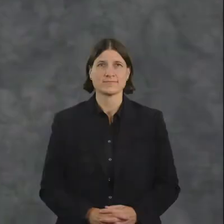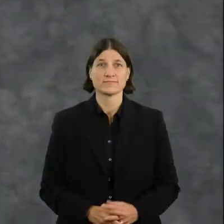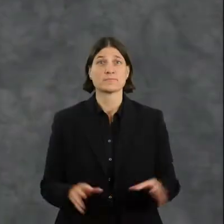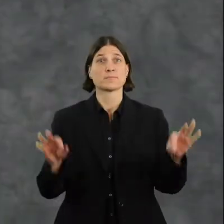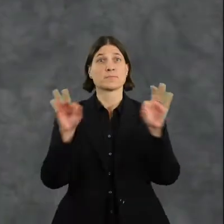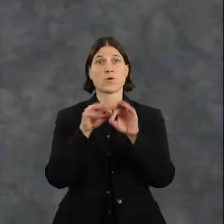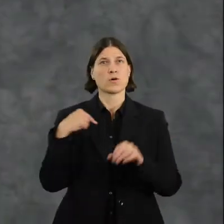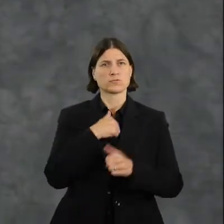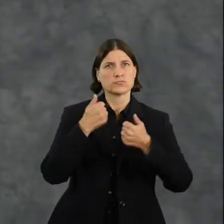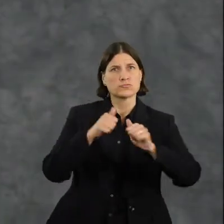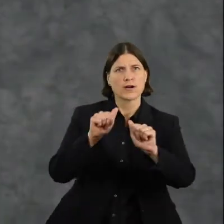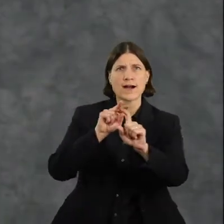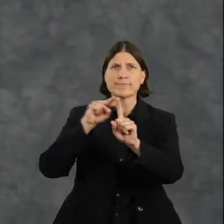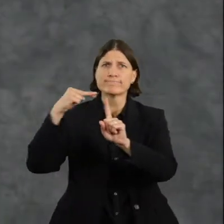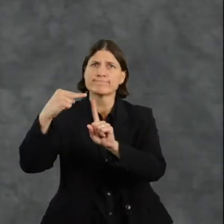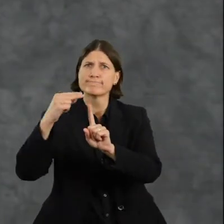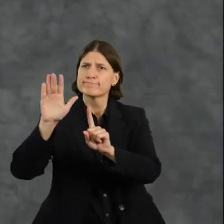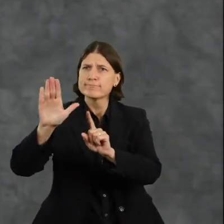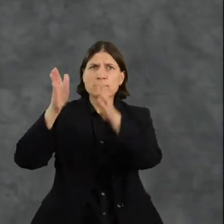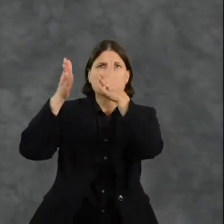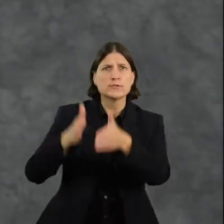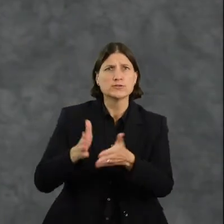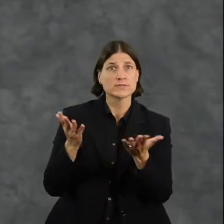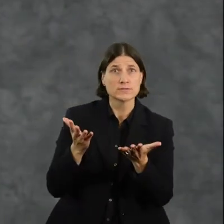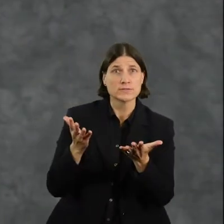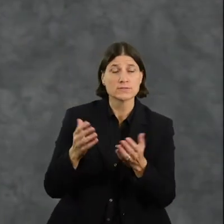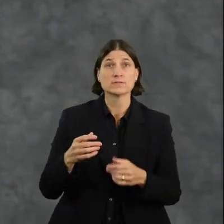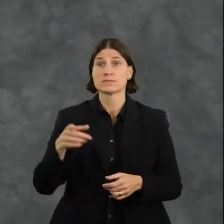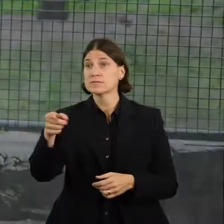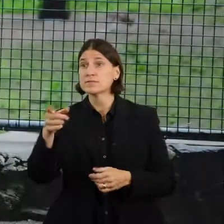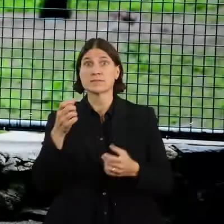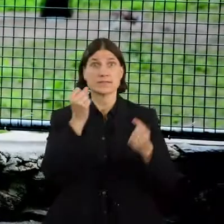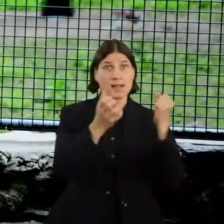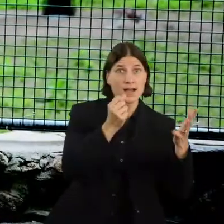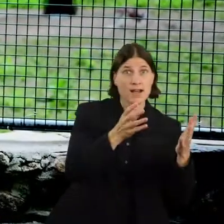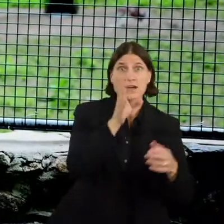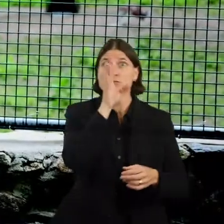We have to be able to understand the person’s own point of view, even when a person has